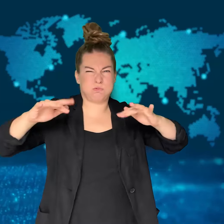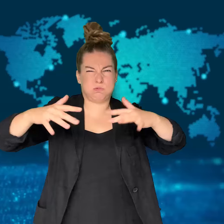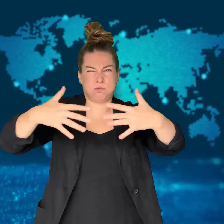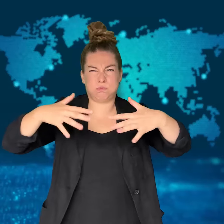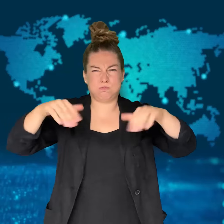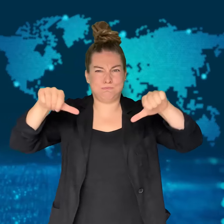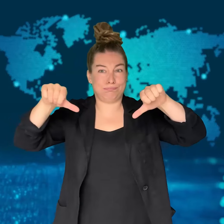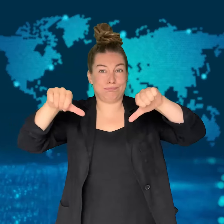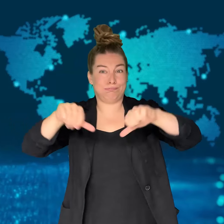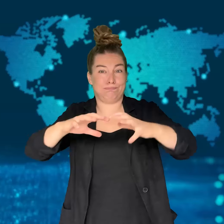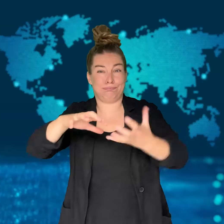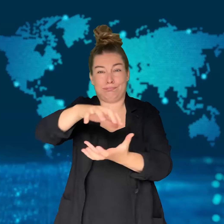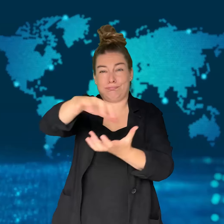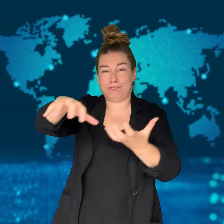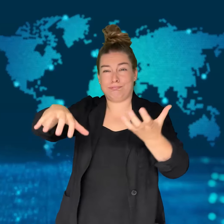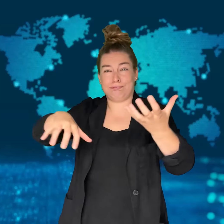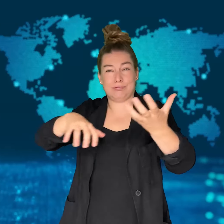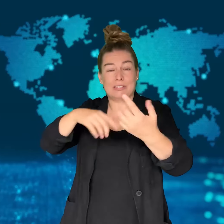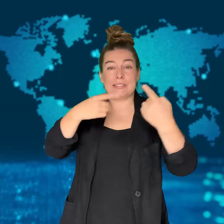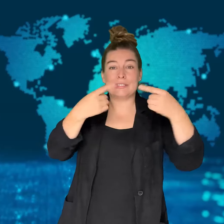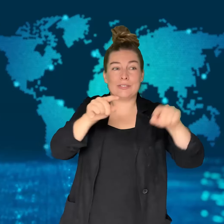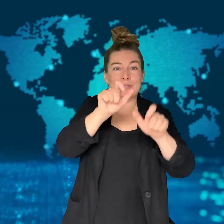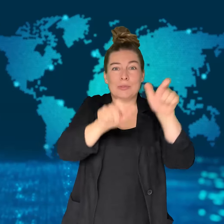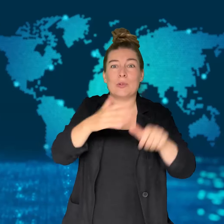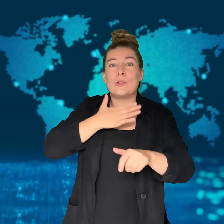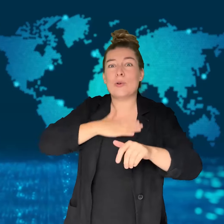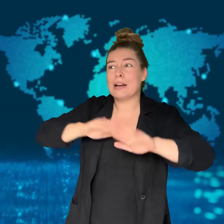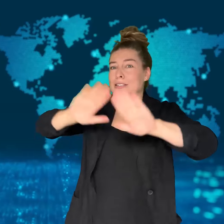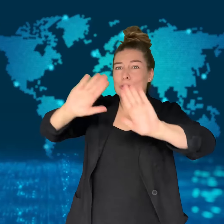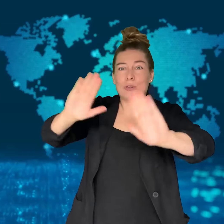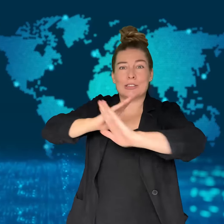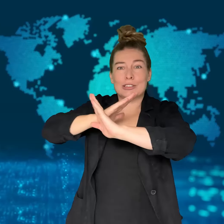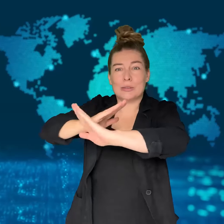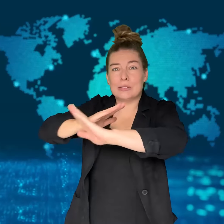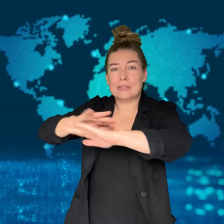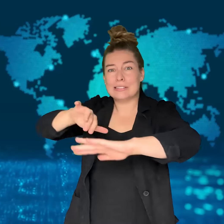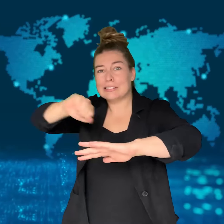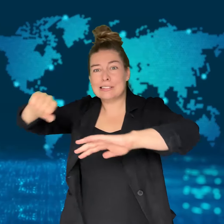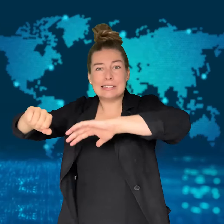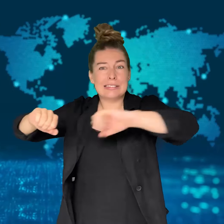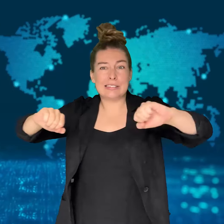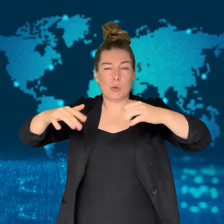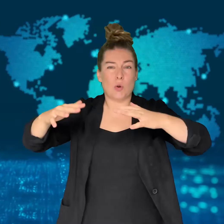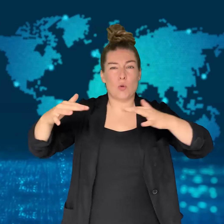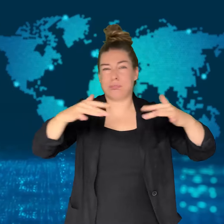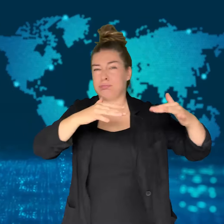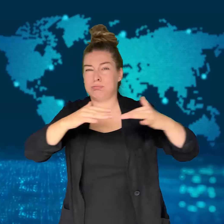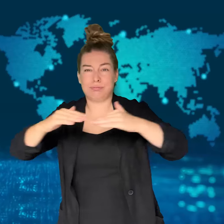A group of others joined the fight and the situation got worse.